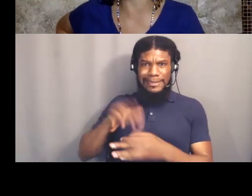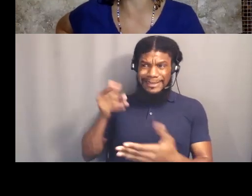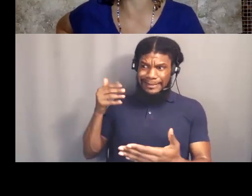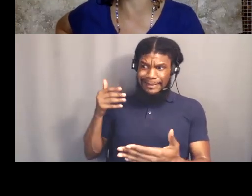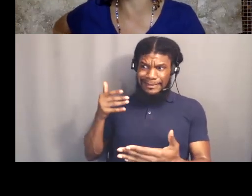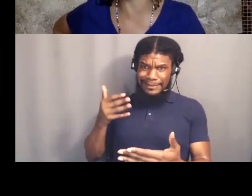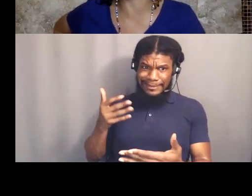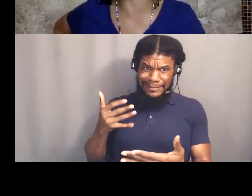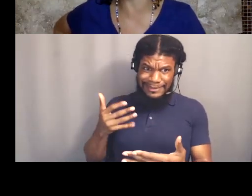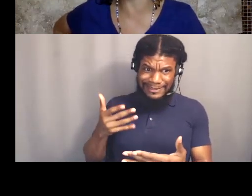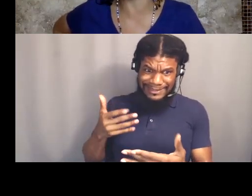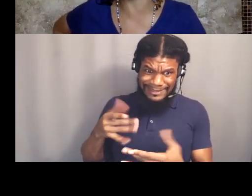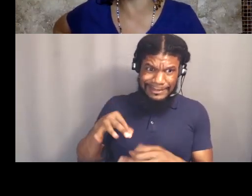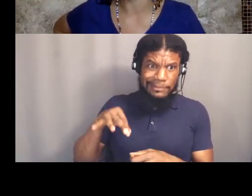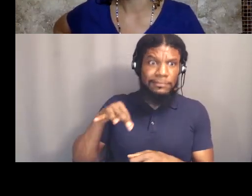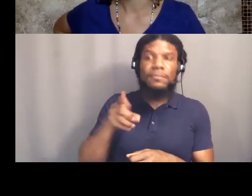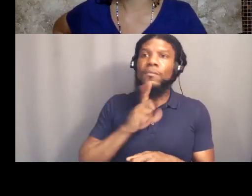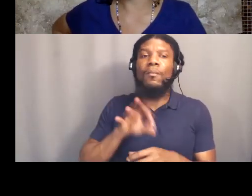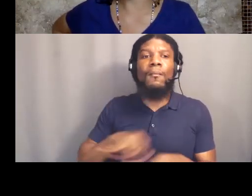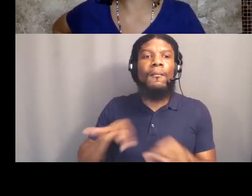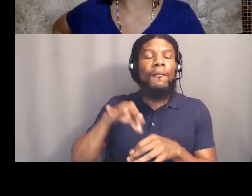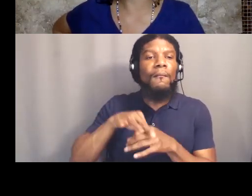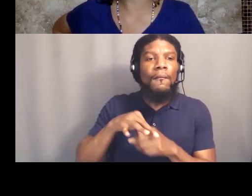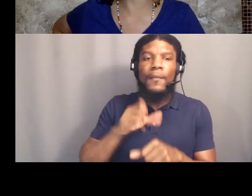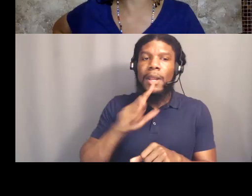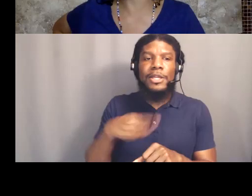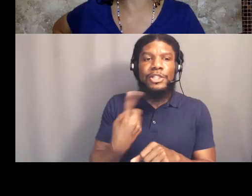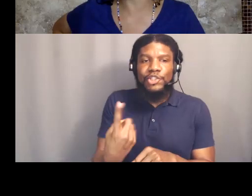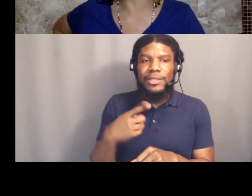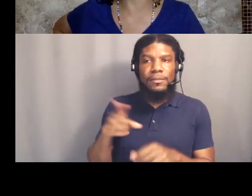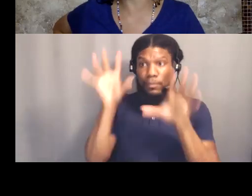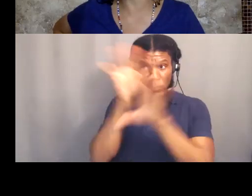not just in the presidential election, we absolutely knew we had to unseat